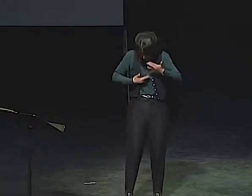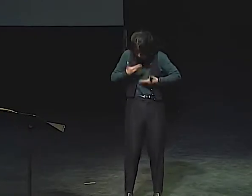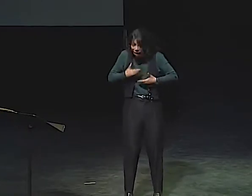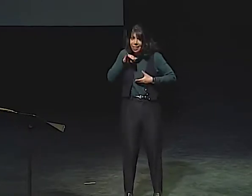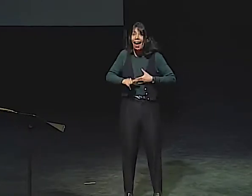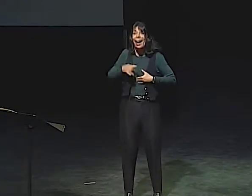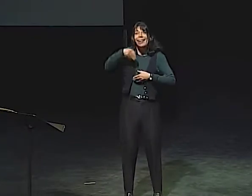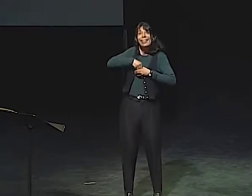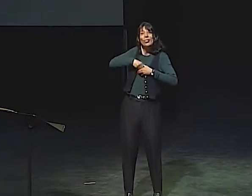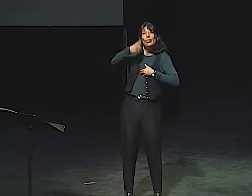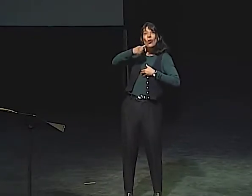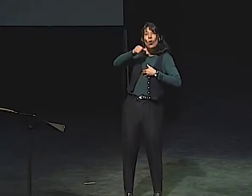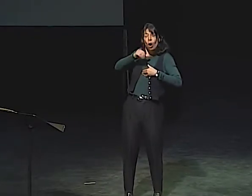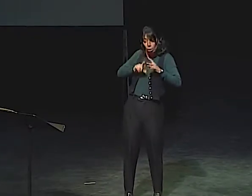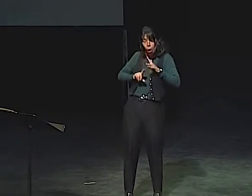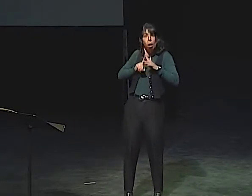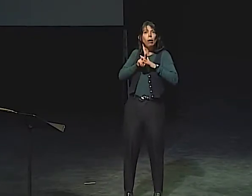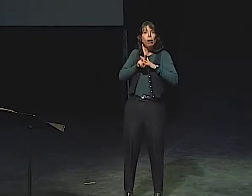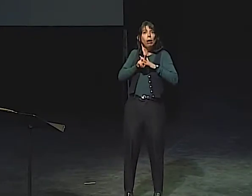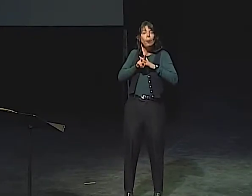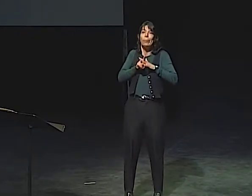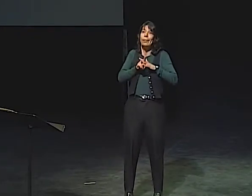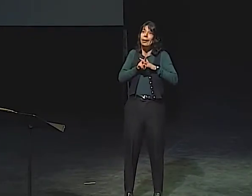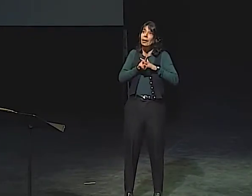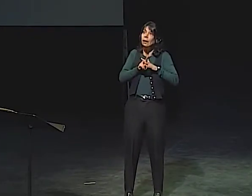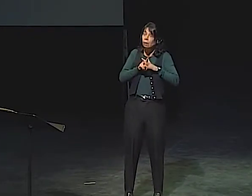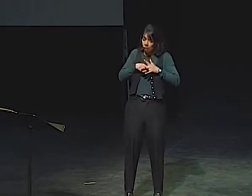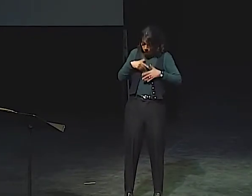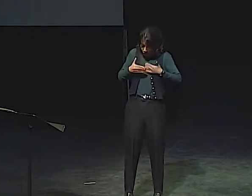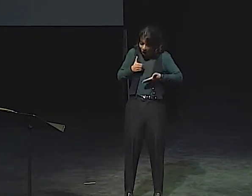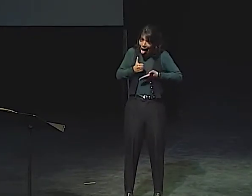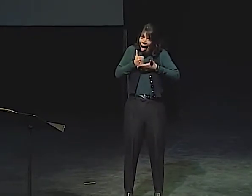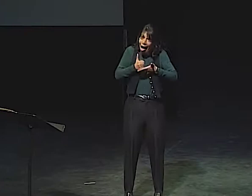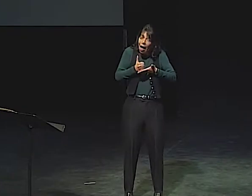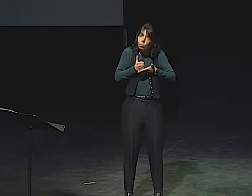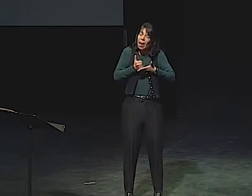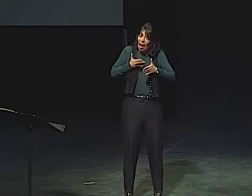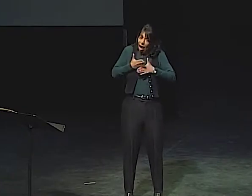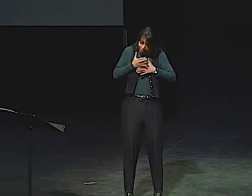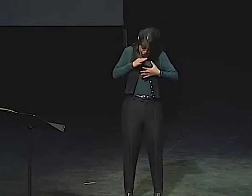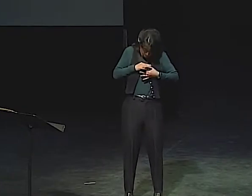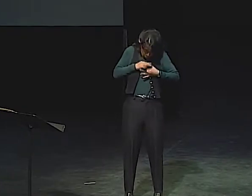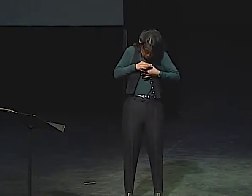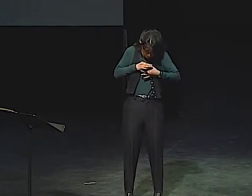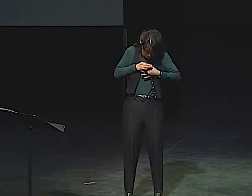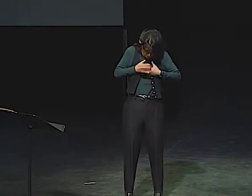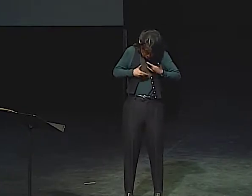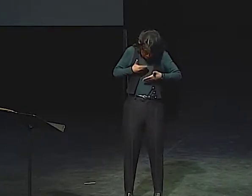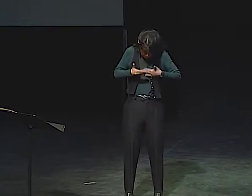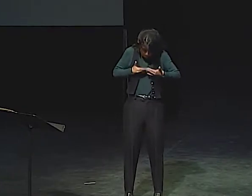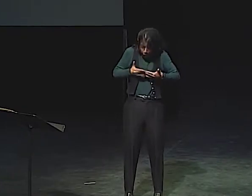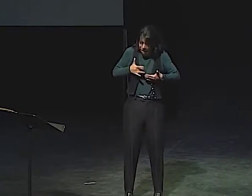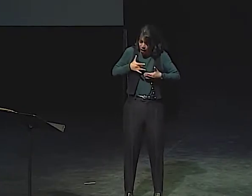IT WAS REALLY DIFFICULT. BUT THAT INNER CHILD CAME OUT AND HELPED.